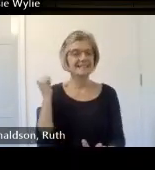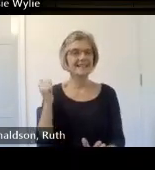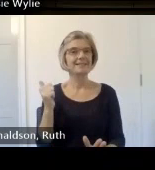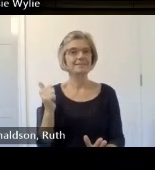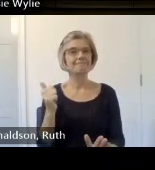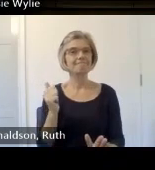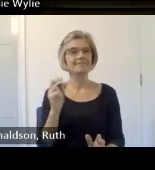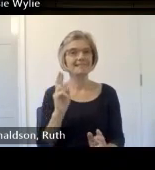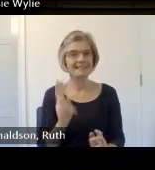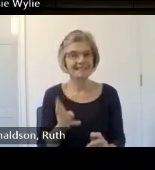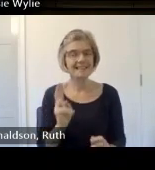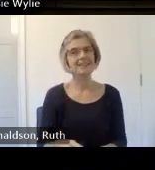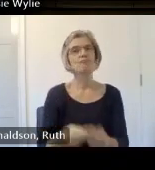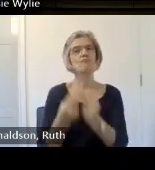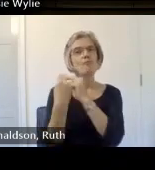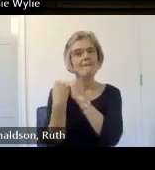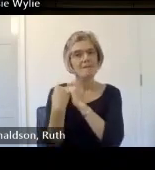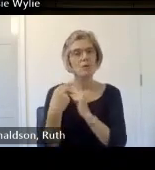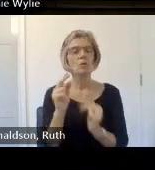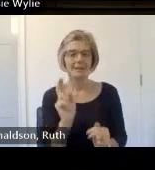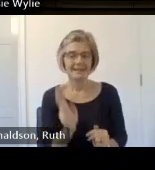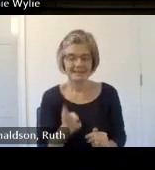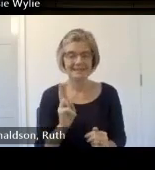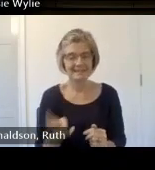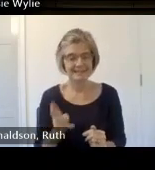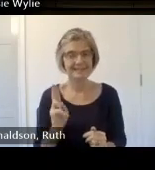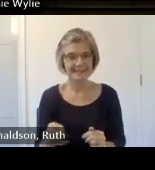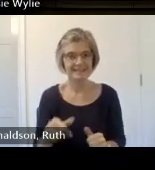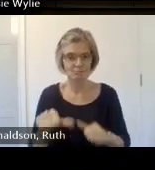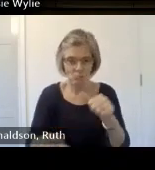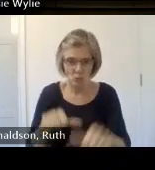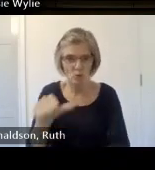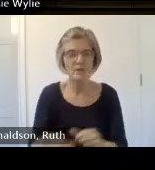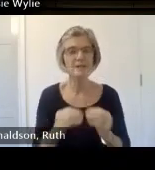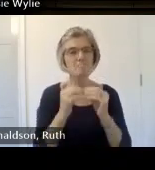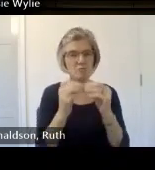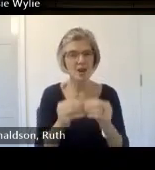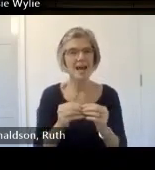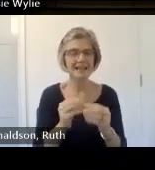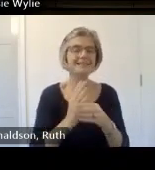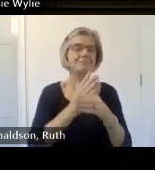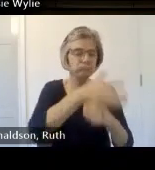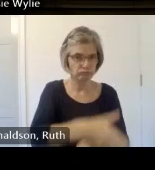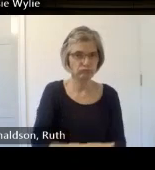that process reviewing how good our practice is it's a constant reflective practice that we all